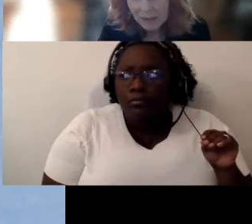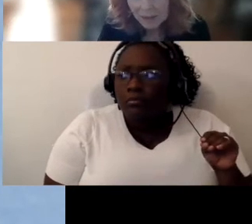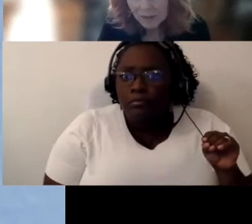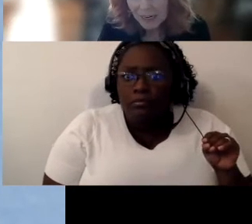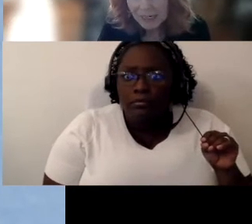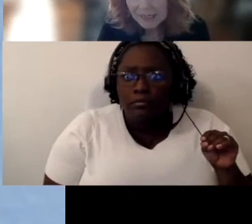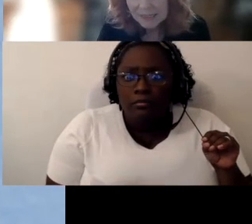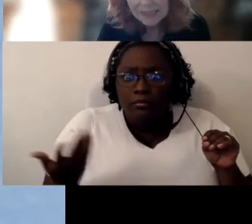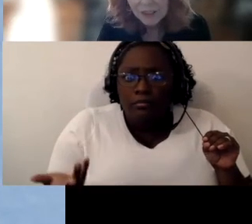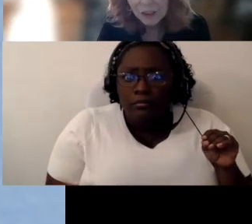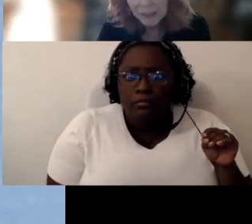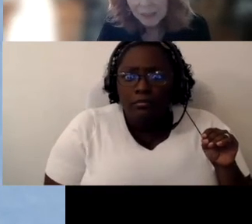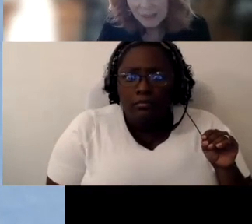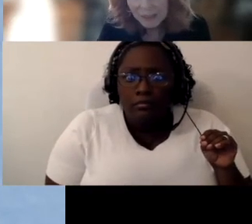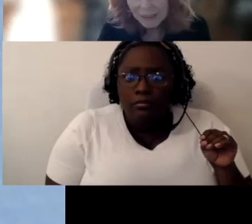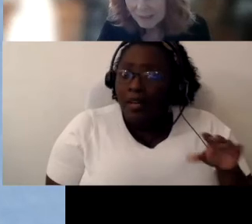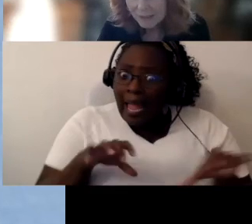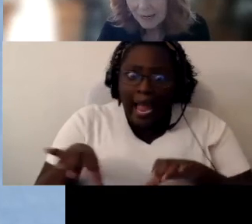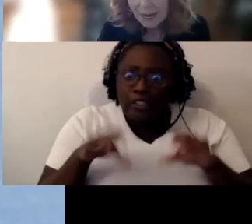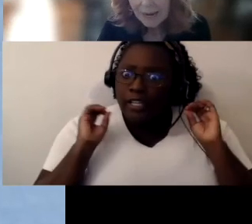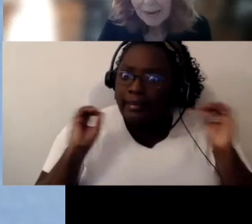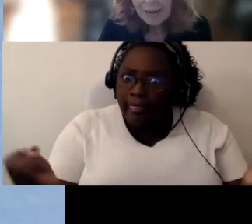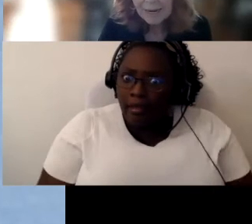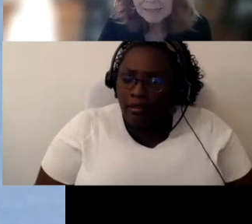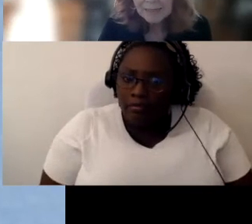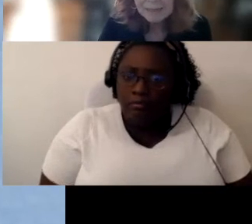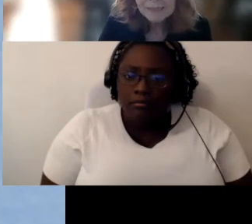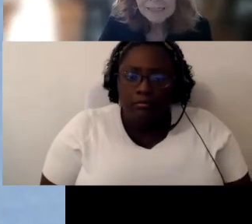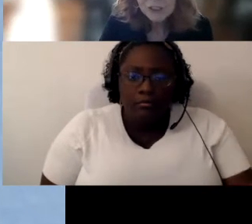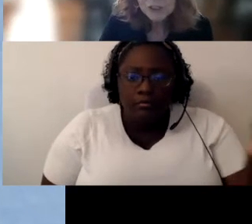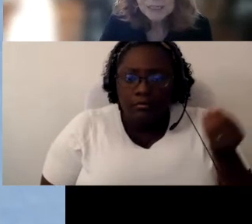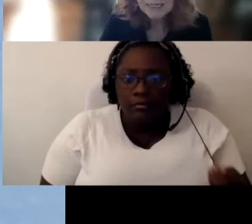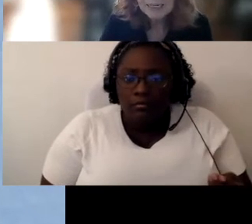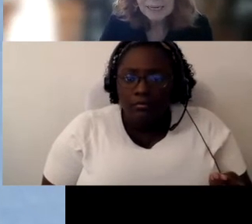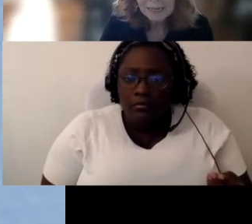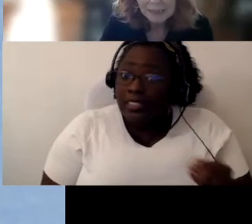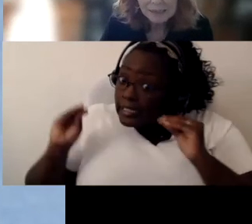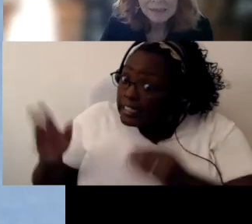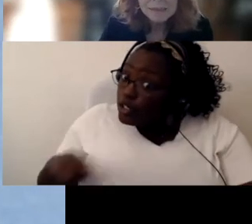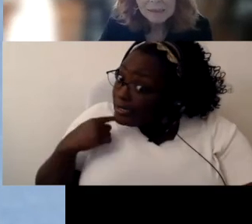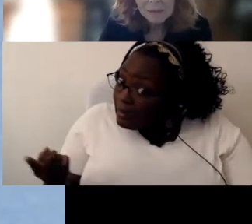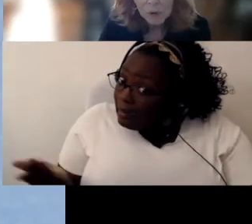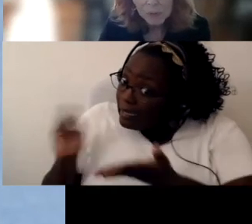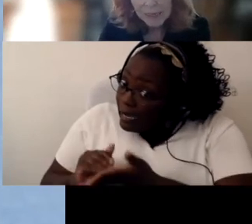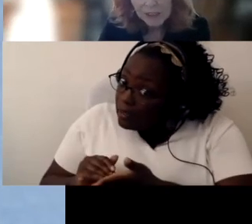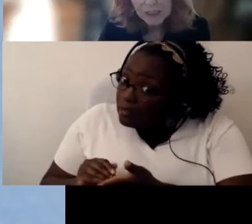on her face, and didn’t do anything. And then the teacher said again, more impatiently.